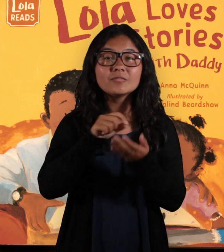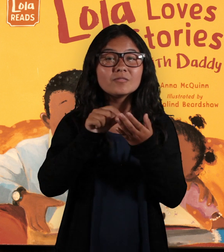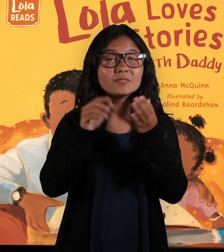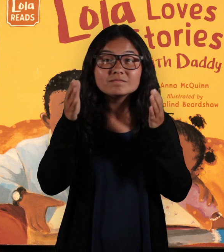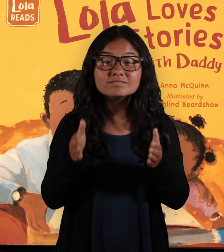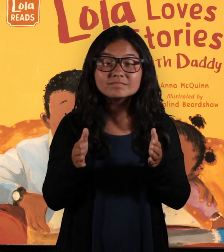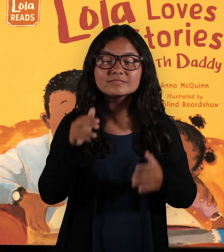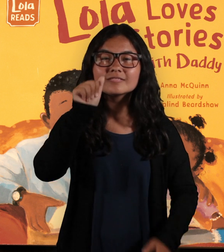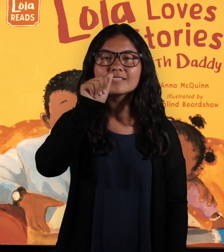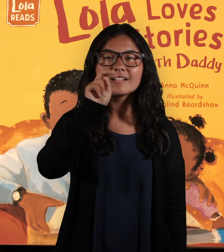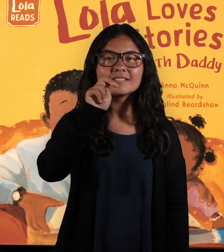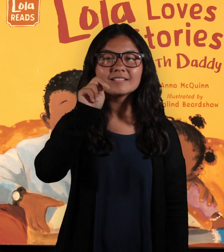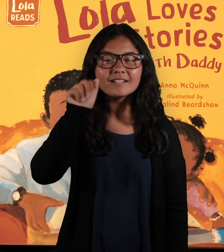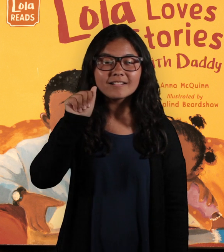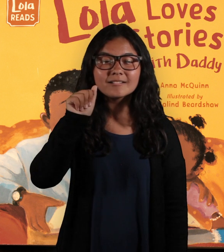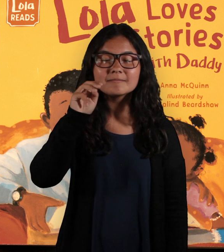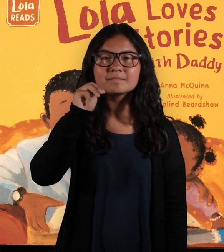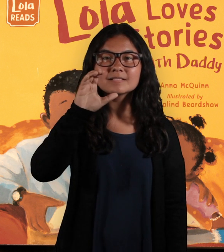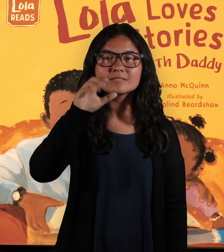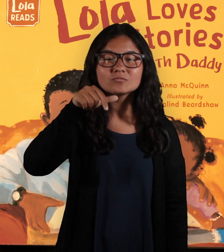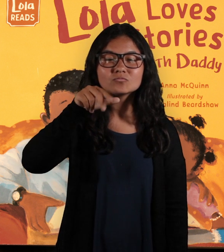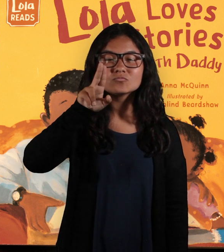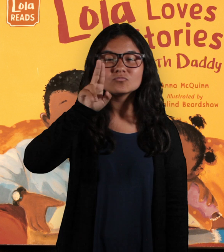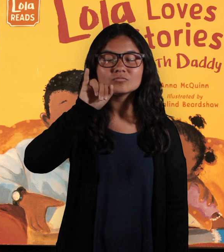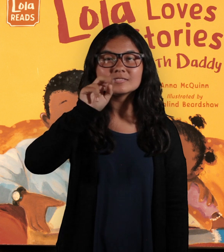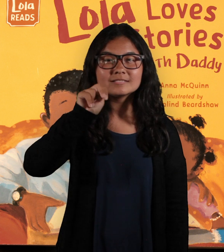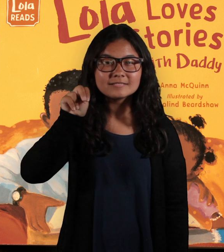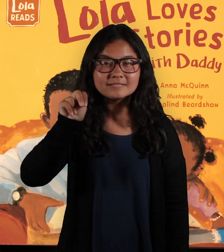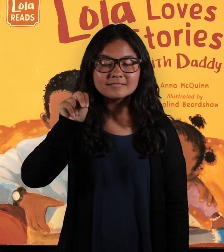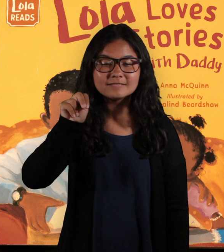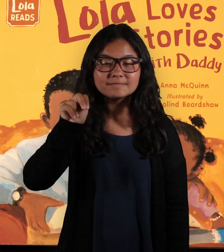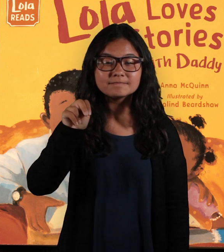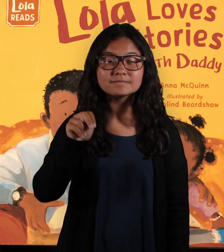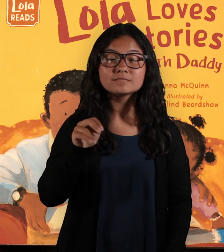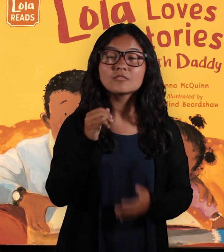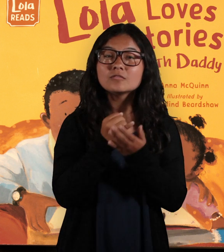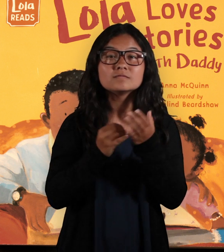by Anna McQuinn and illustrated by Rosalind Beardshaw.